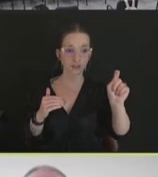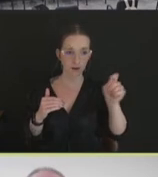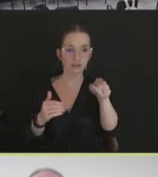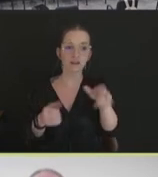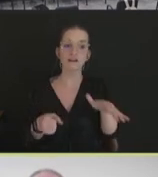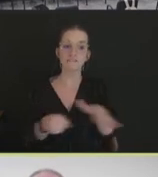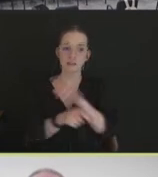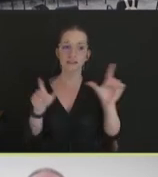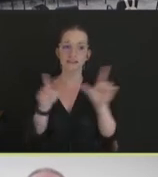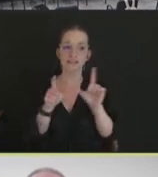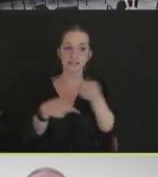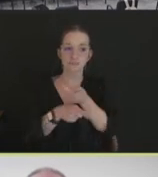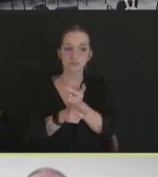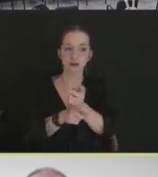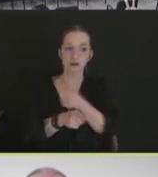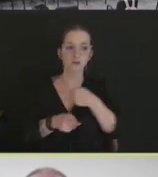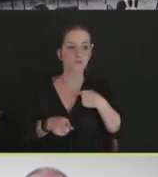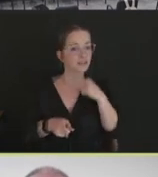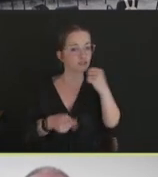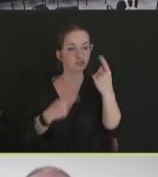or prescription for avian influenza control.